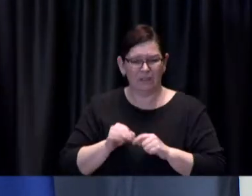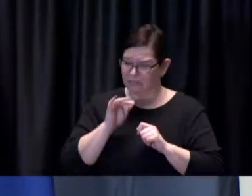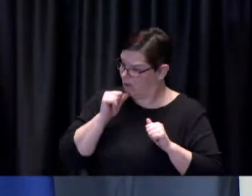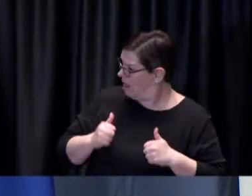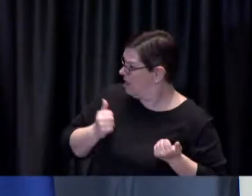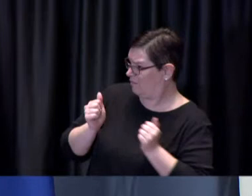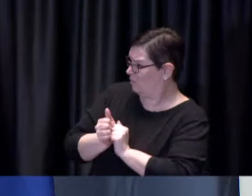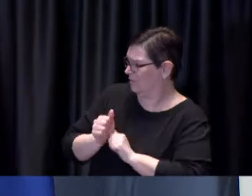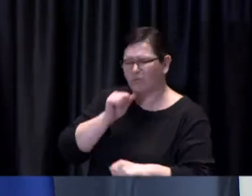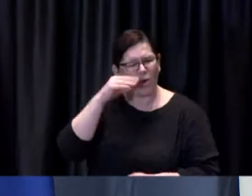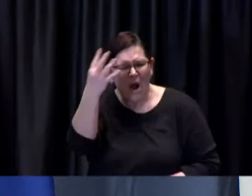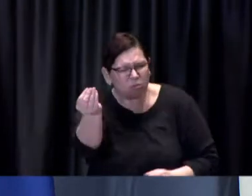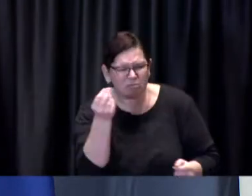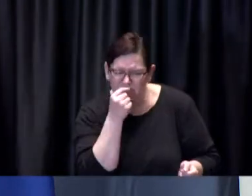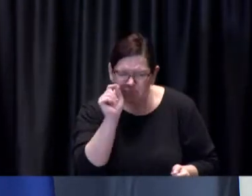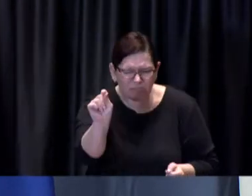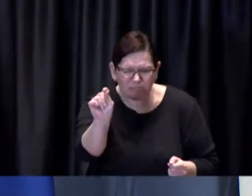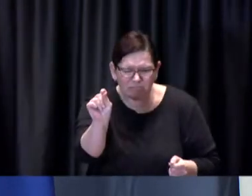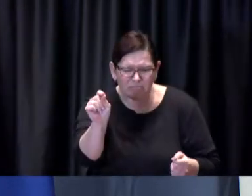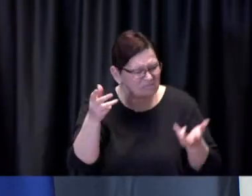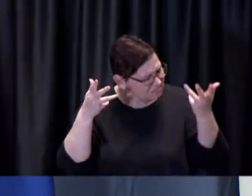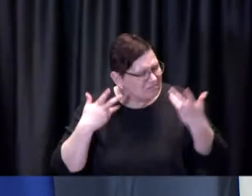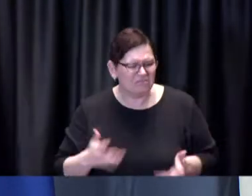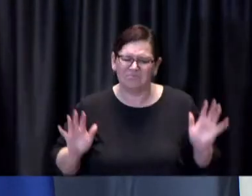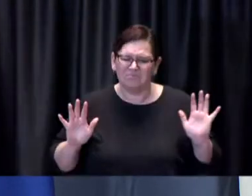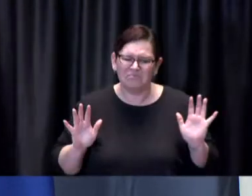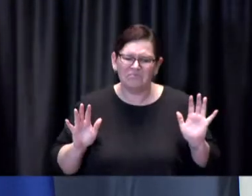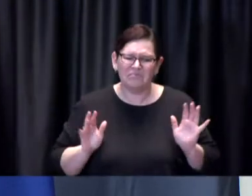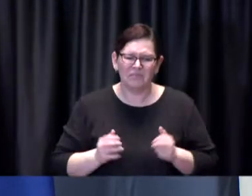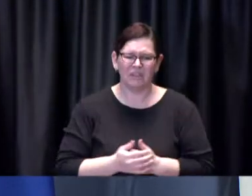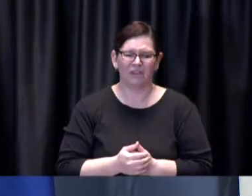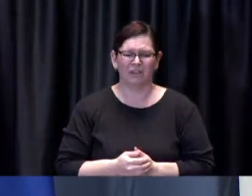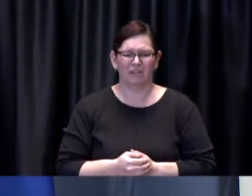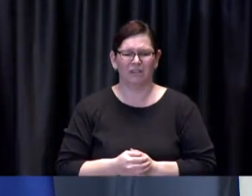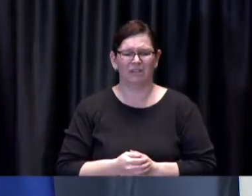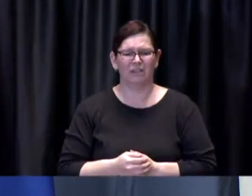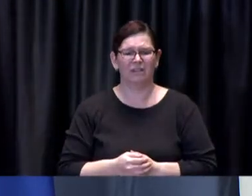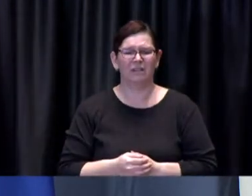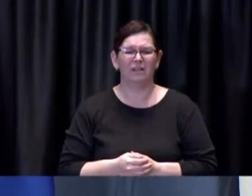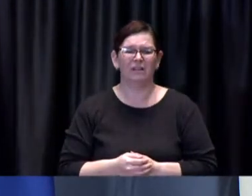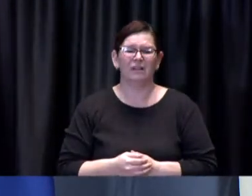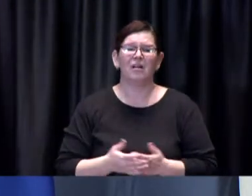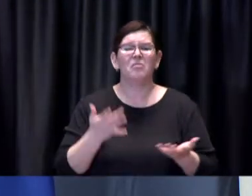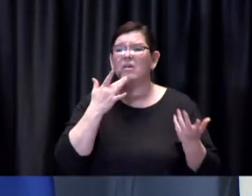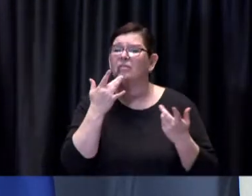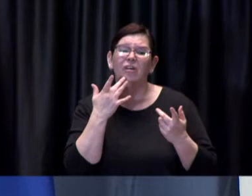I mean we will sooner have the day when you can go back out with your friends if people for now follow those rules